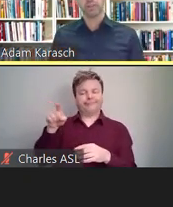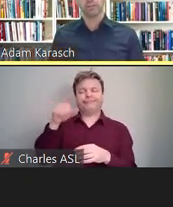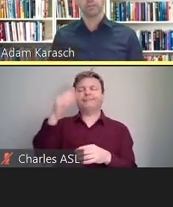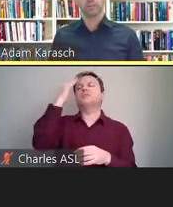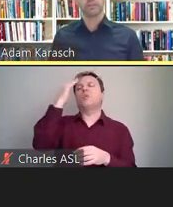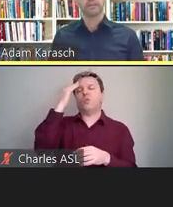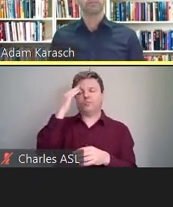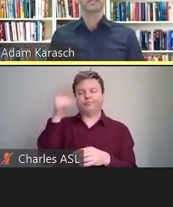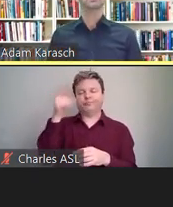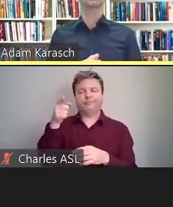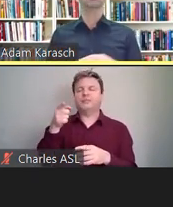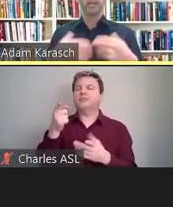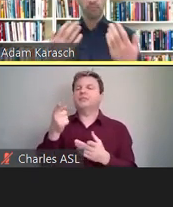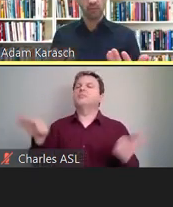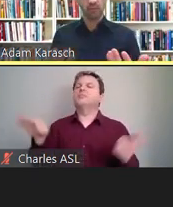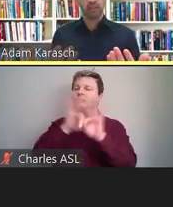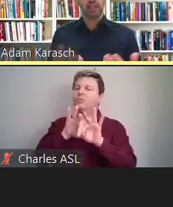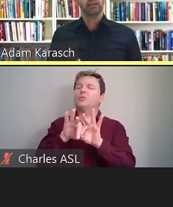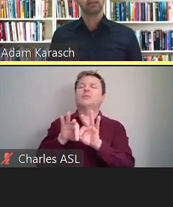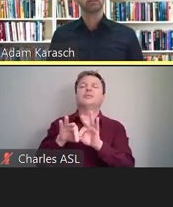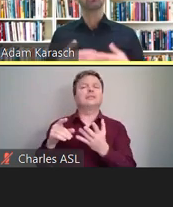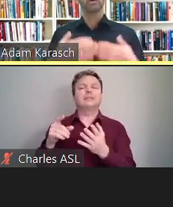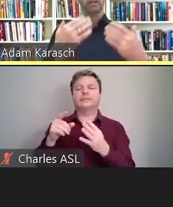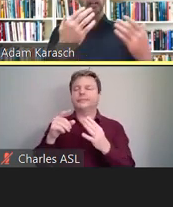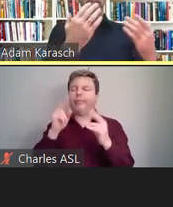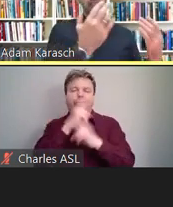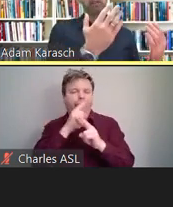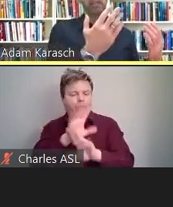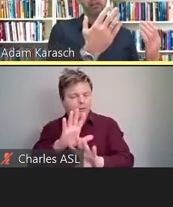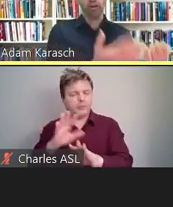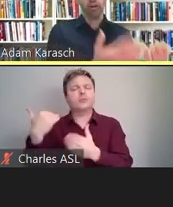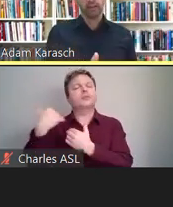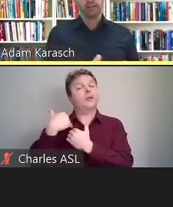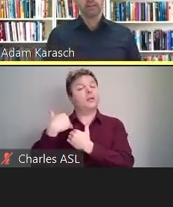to do is to preemptively run an accessibility audit